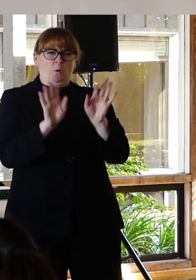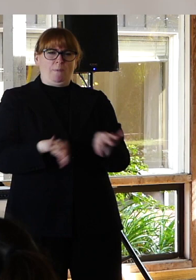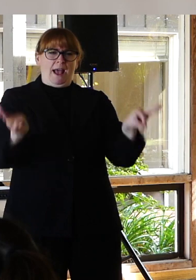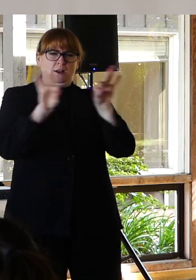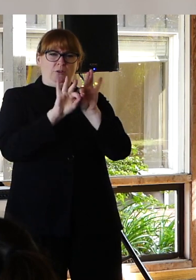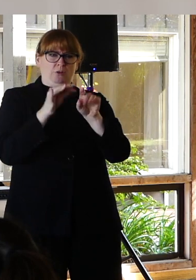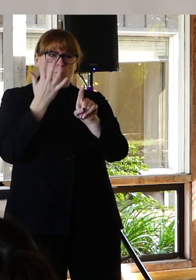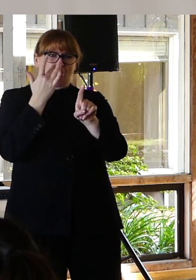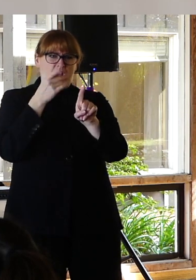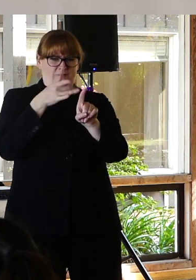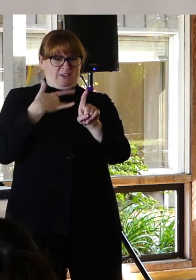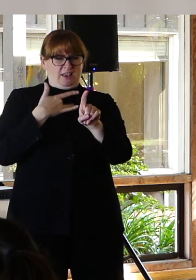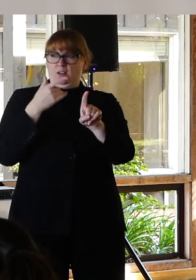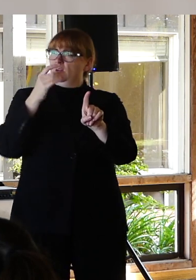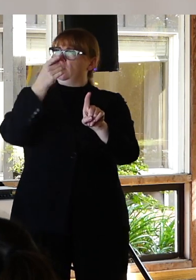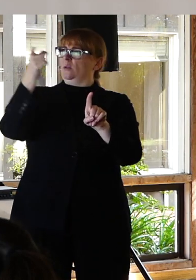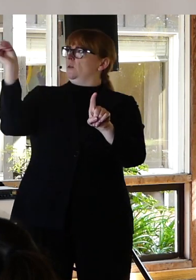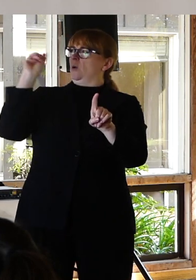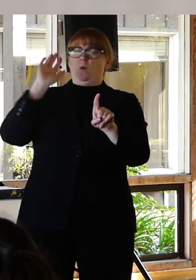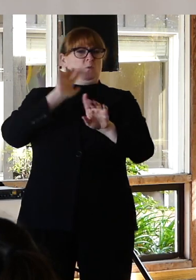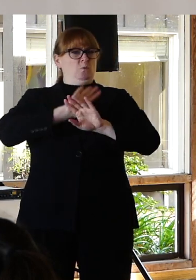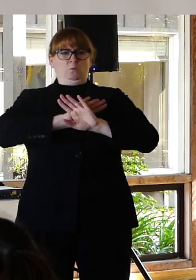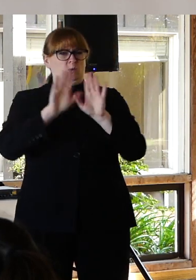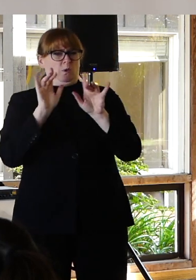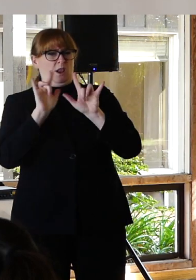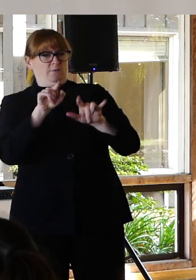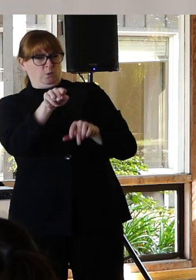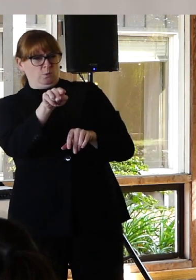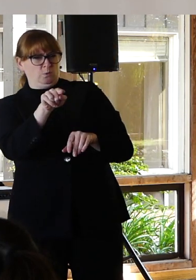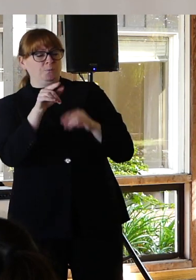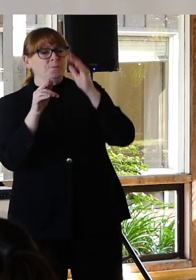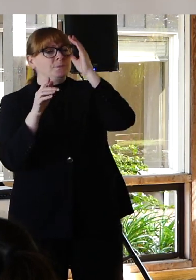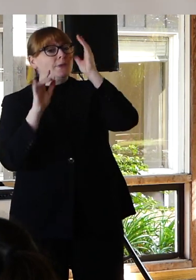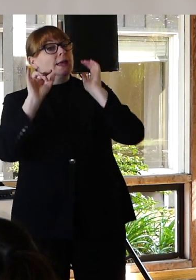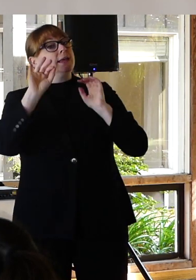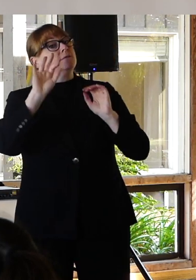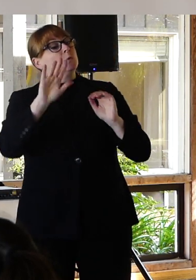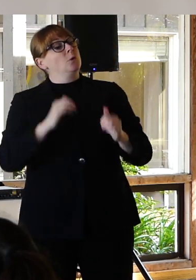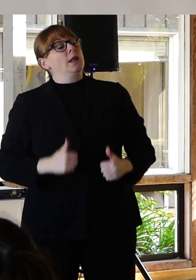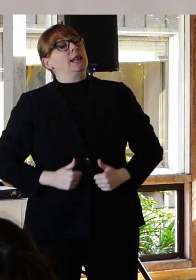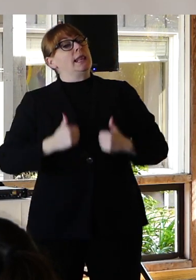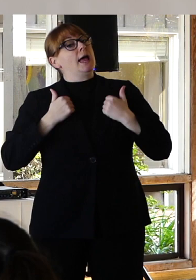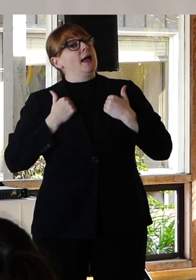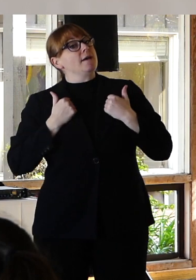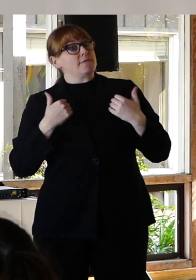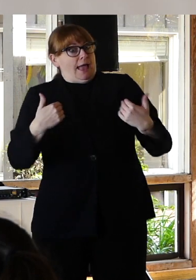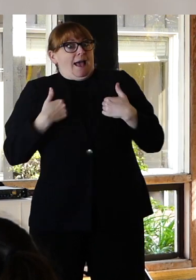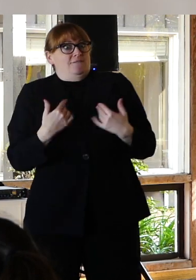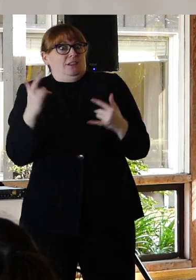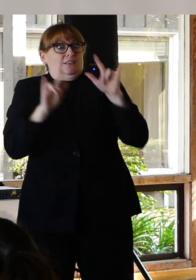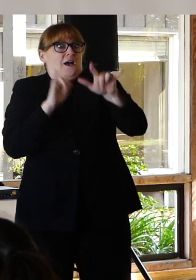What would a life worth living feel like for you? Second. Don't challenge.